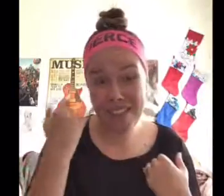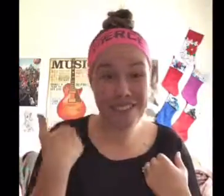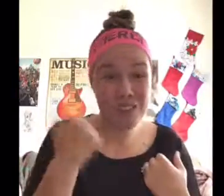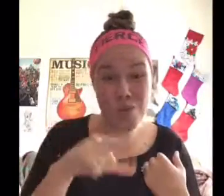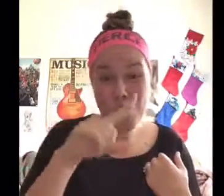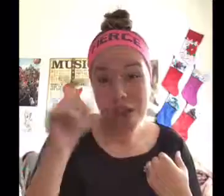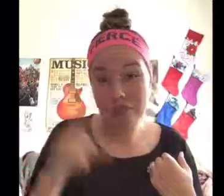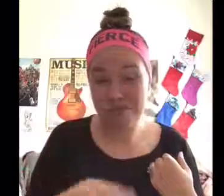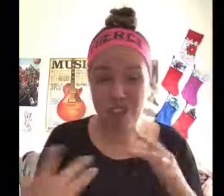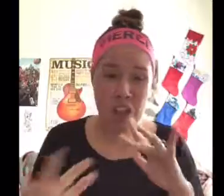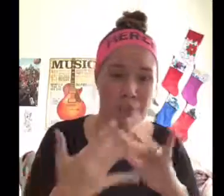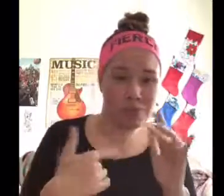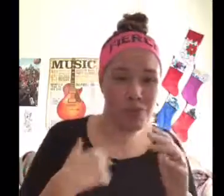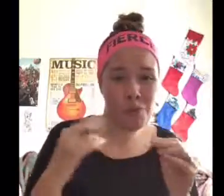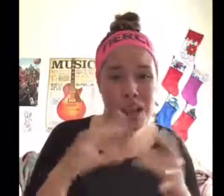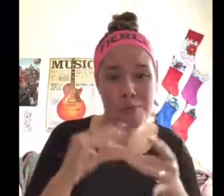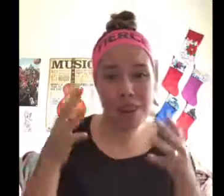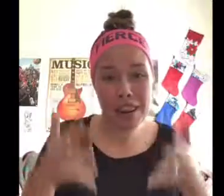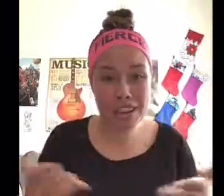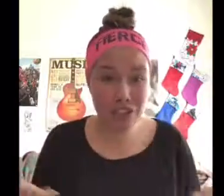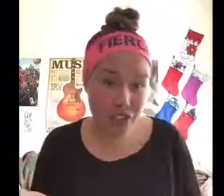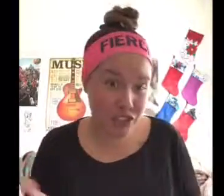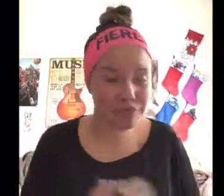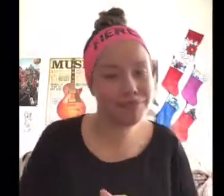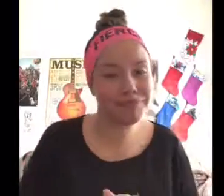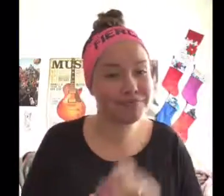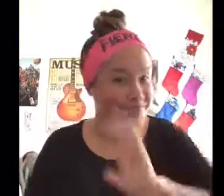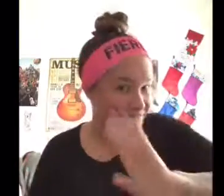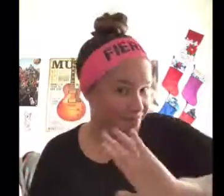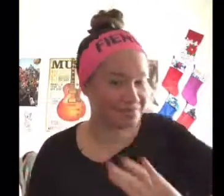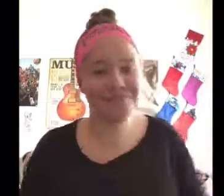If you have a questions, contact me or leave a comment... don't forget to thumbs up!